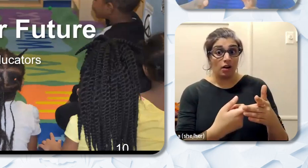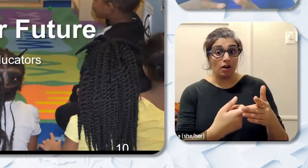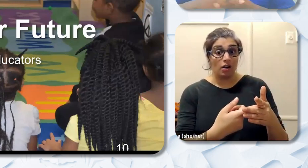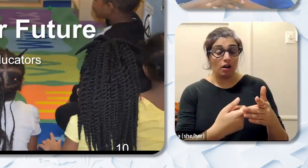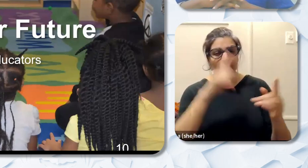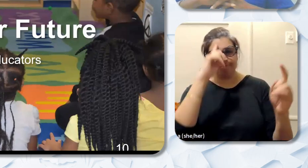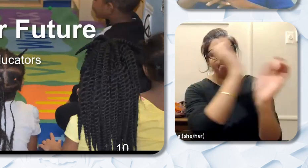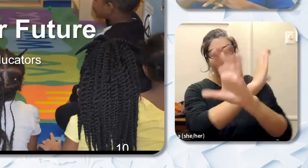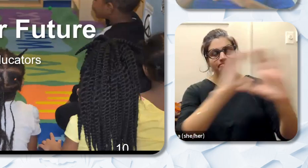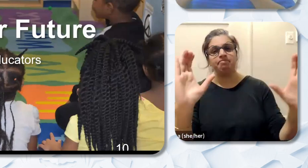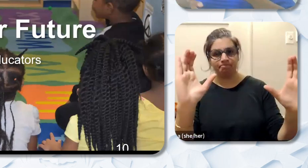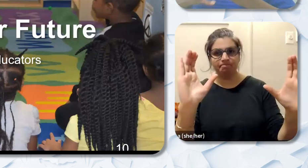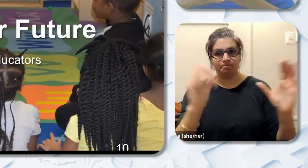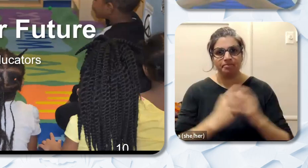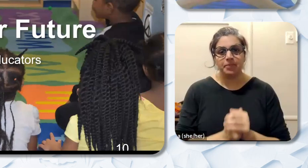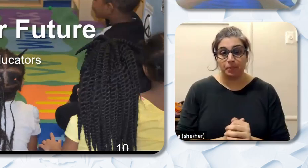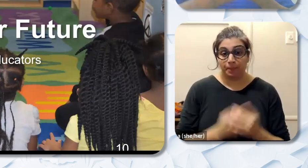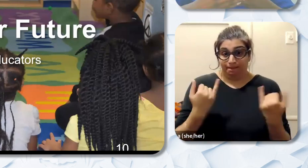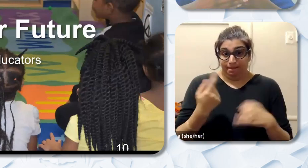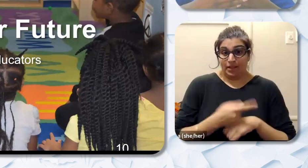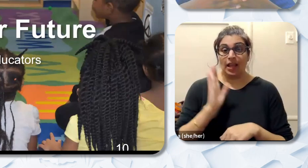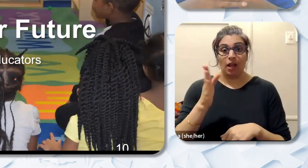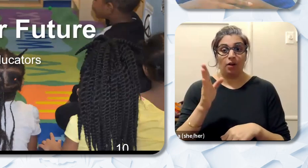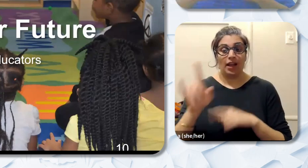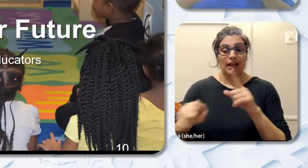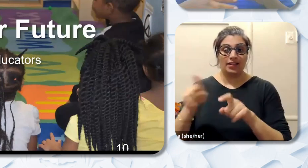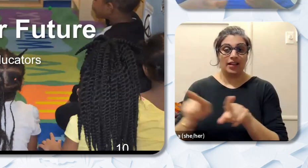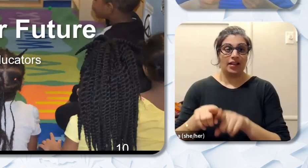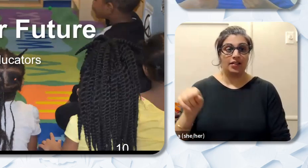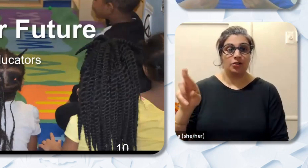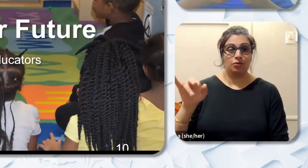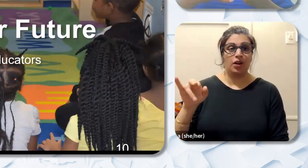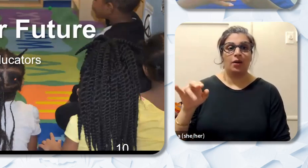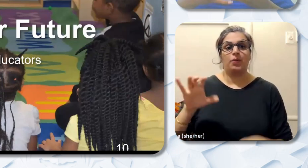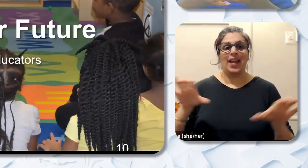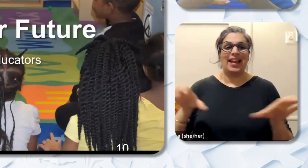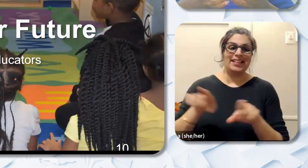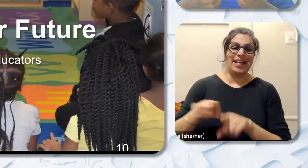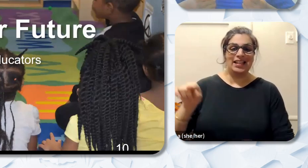just a bit. Today I'll be acting as a Grio for those that are unfamiliar with the West African